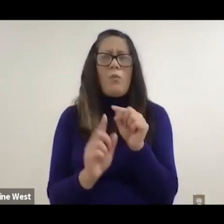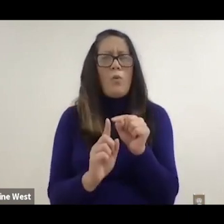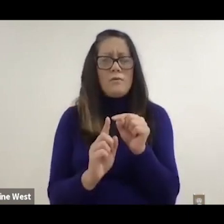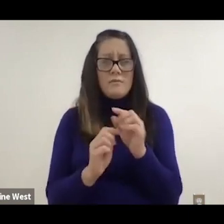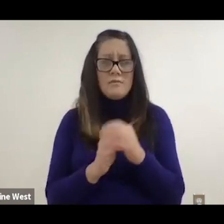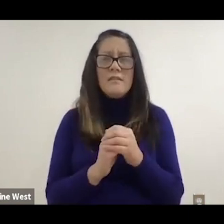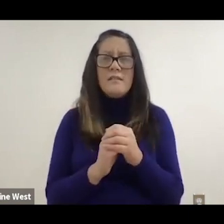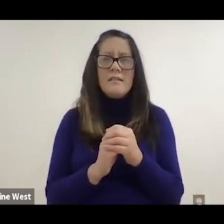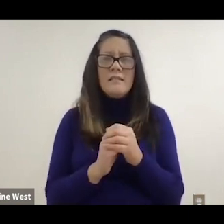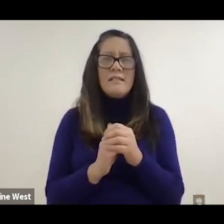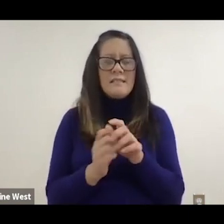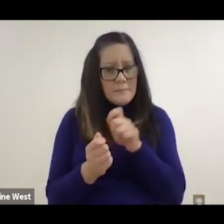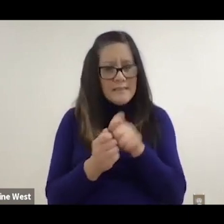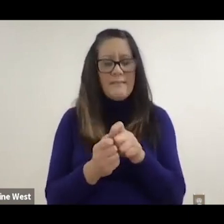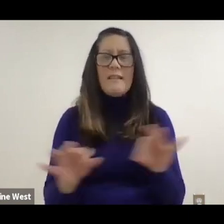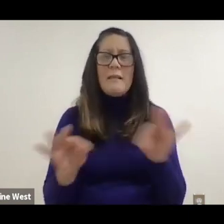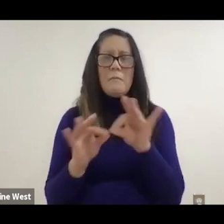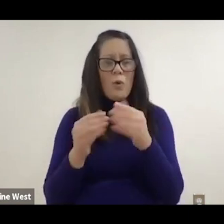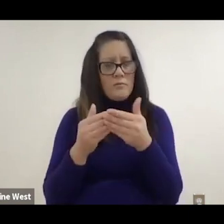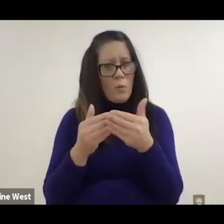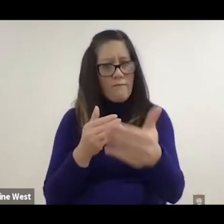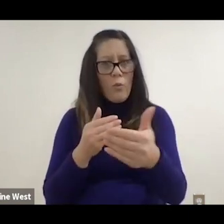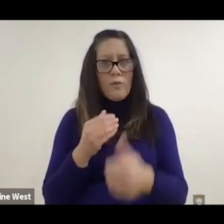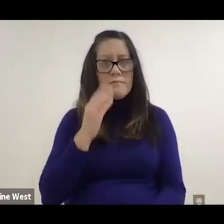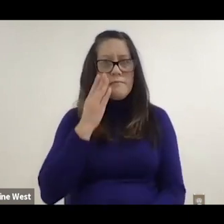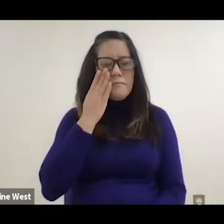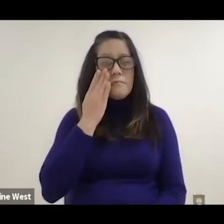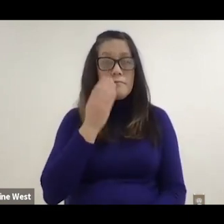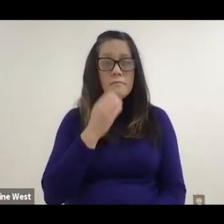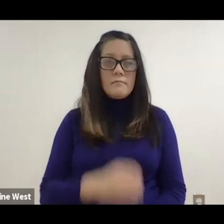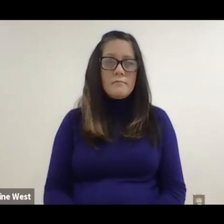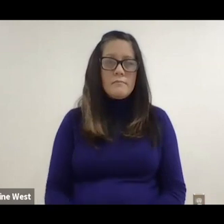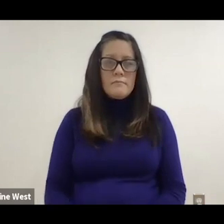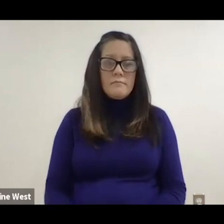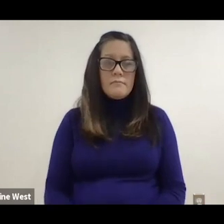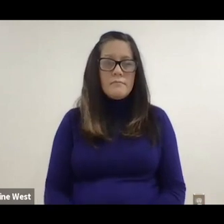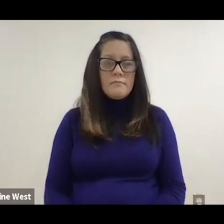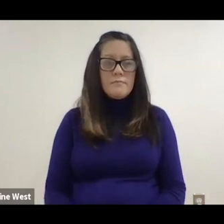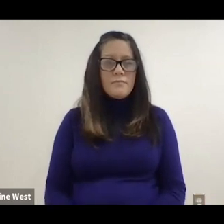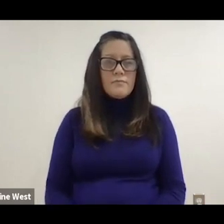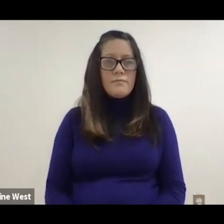think it's becoming particularly important as we move forward. Um?